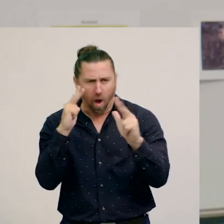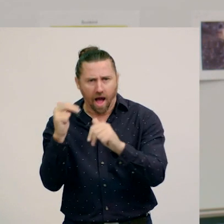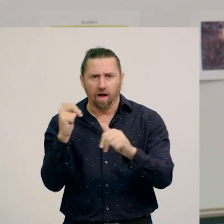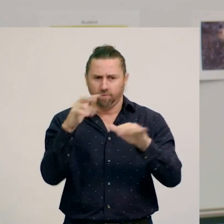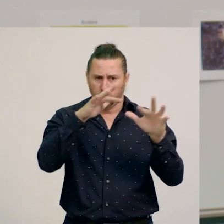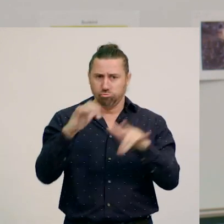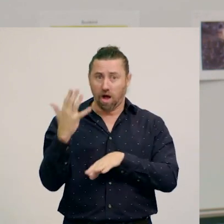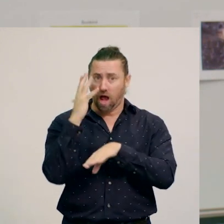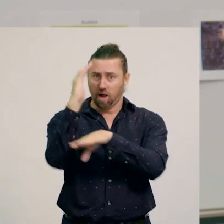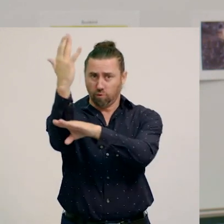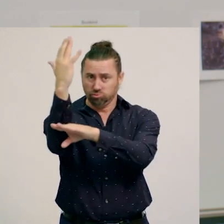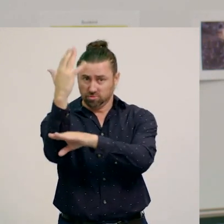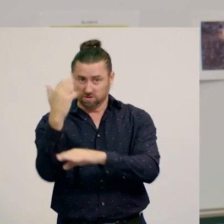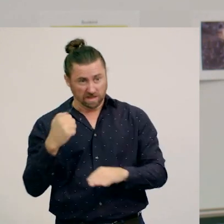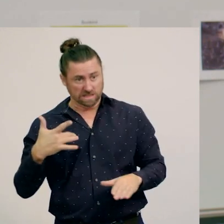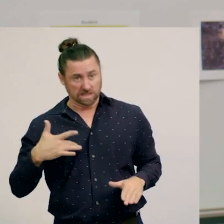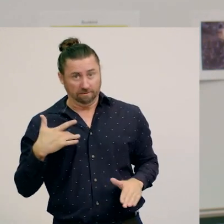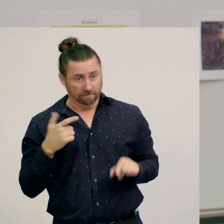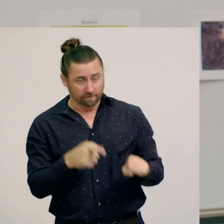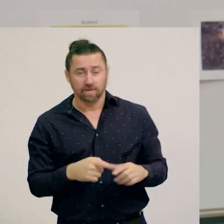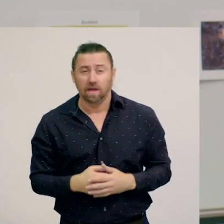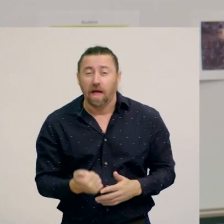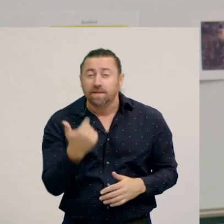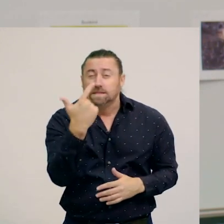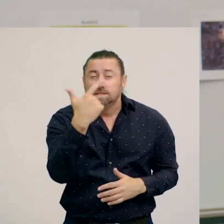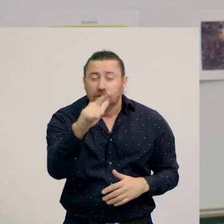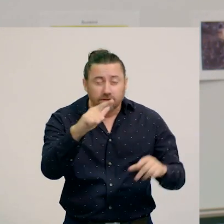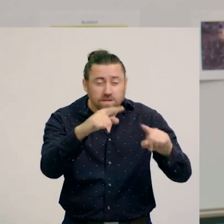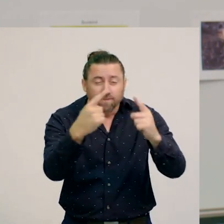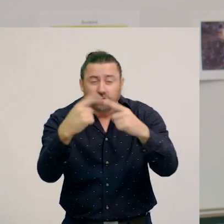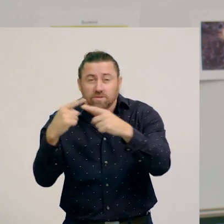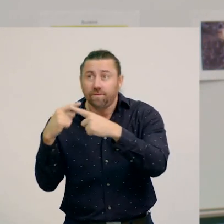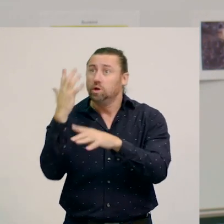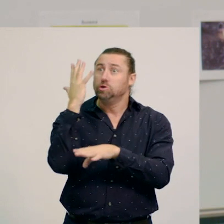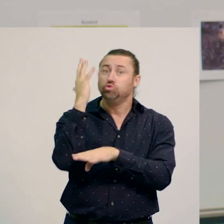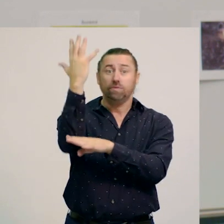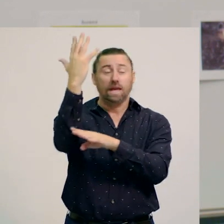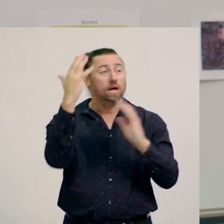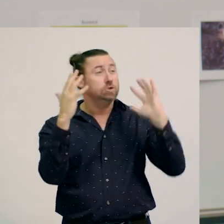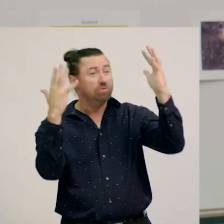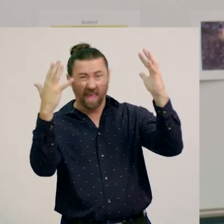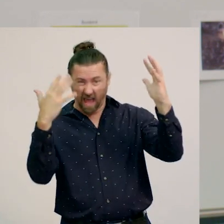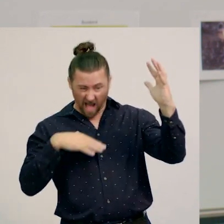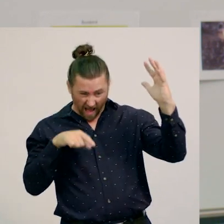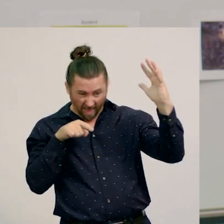In fact, more than 70 different tree types or species rely on the cassowary for survival.